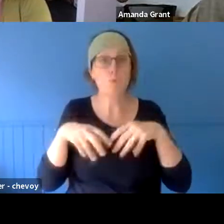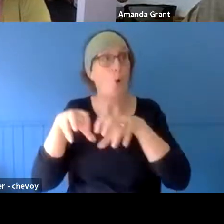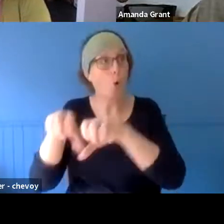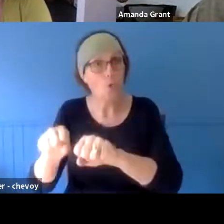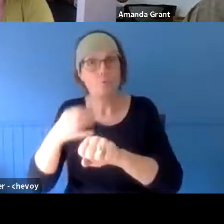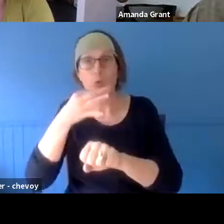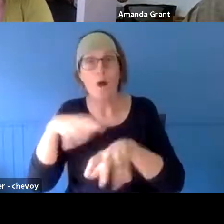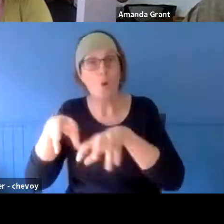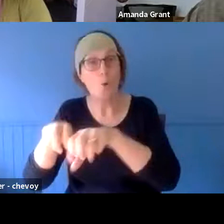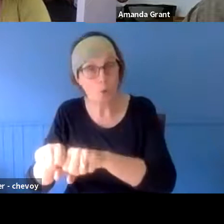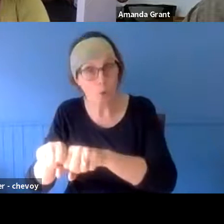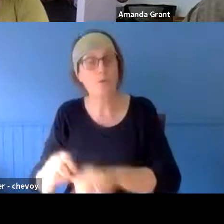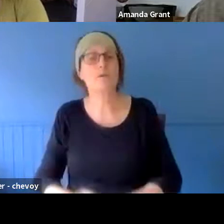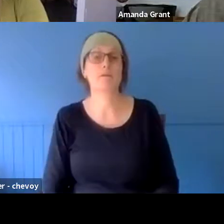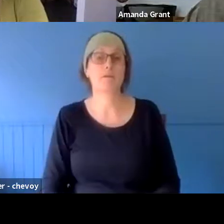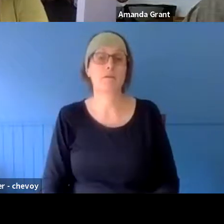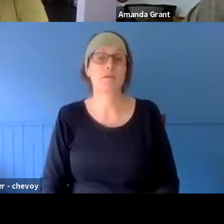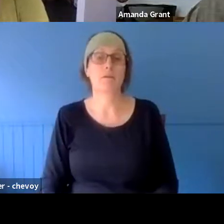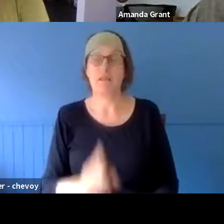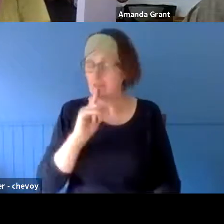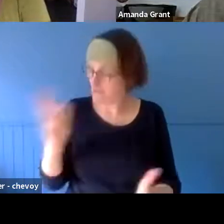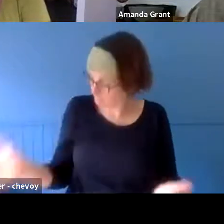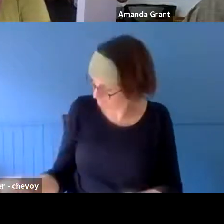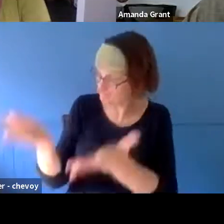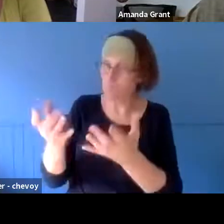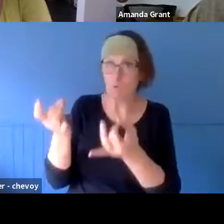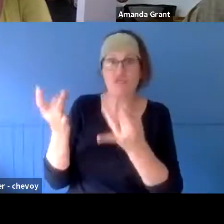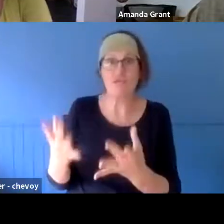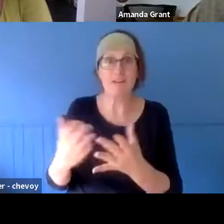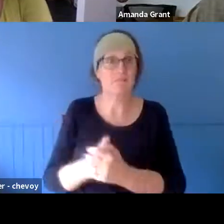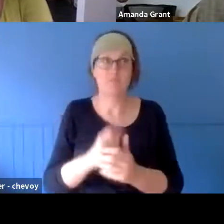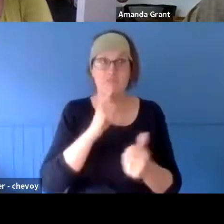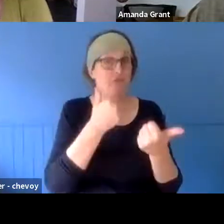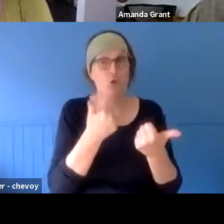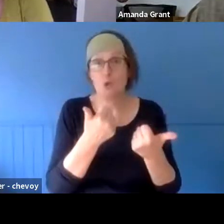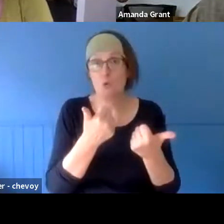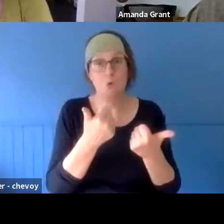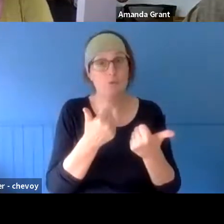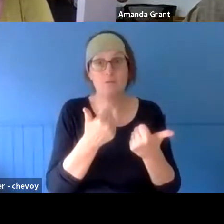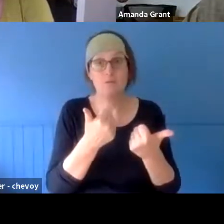argument and said, "Carry on." They've been very good in letting us spread it over a long time. Actually, we think the community's